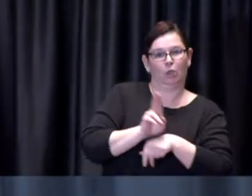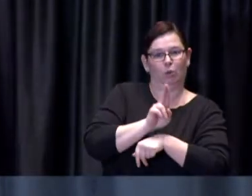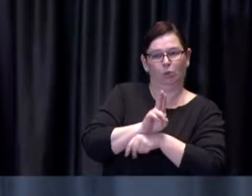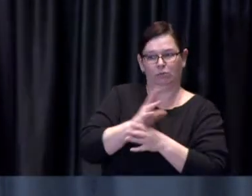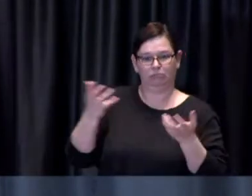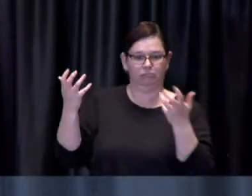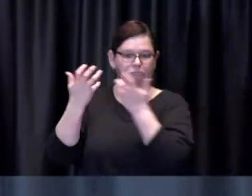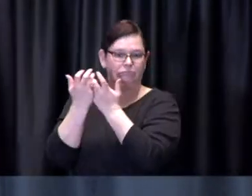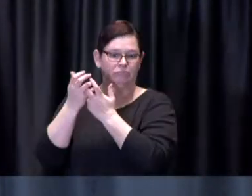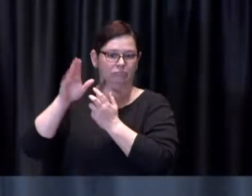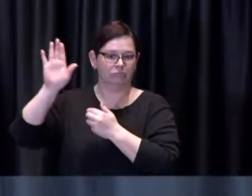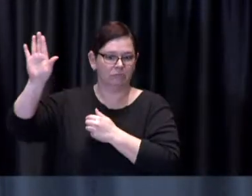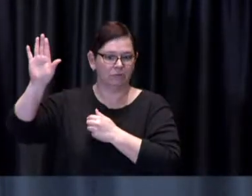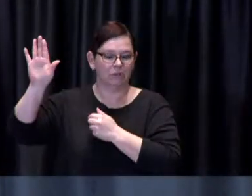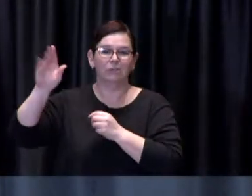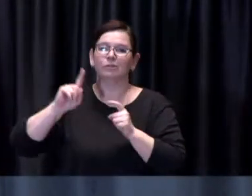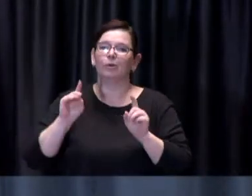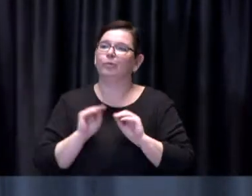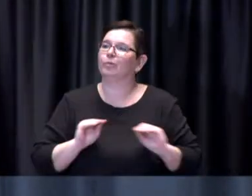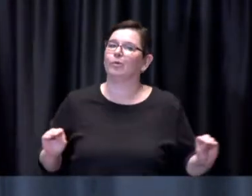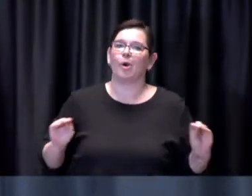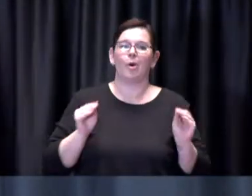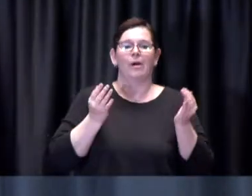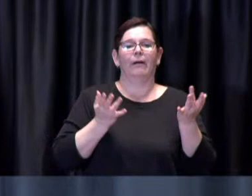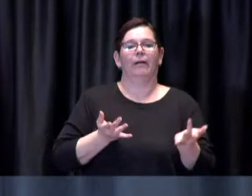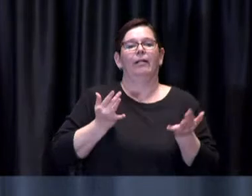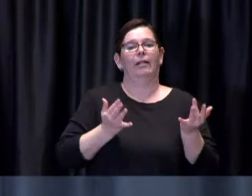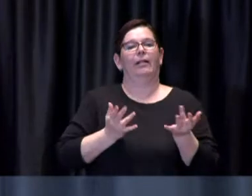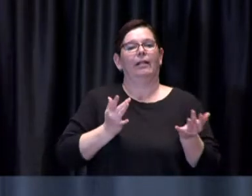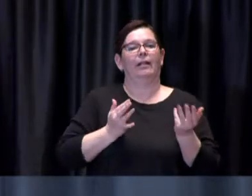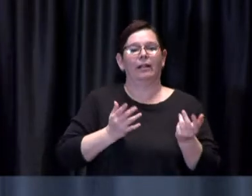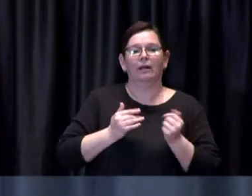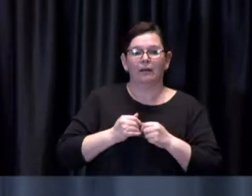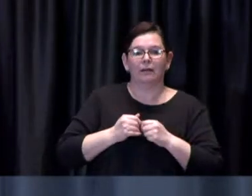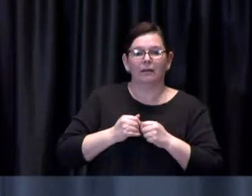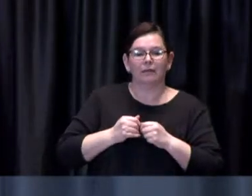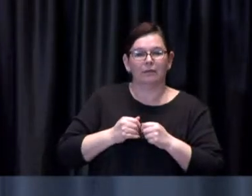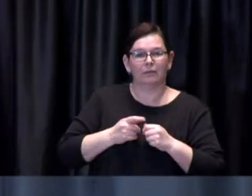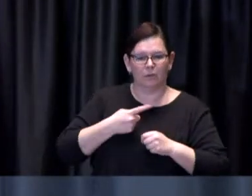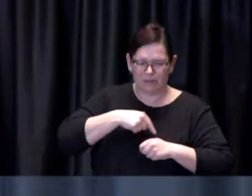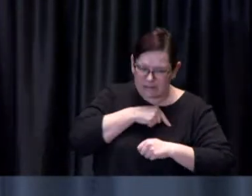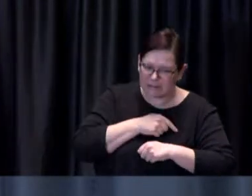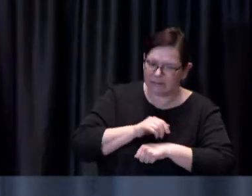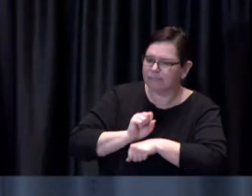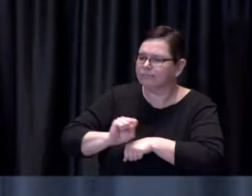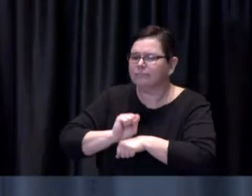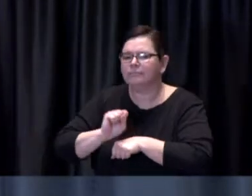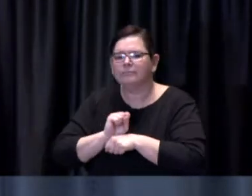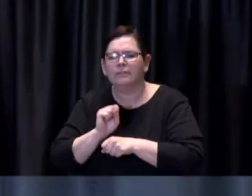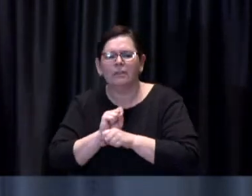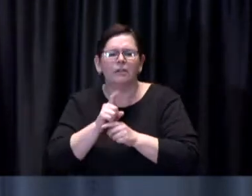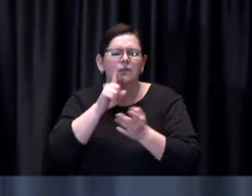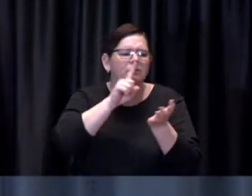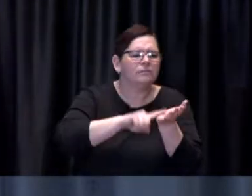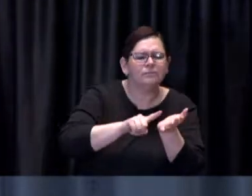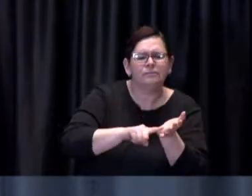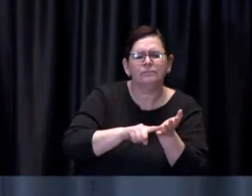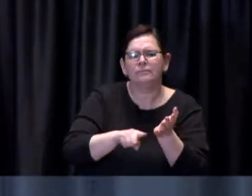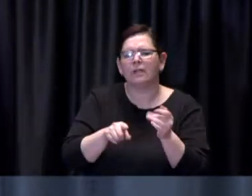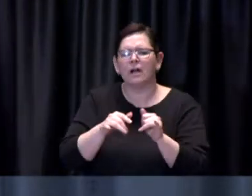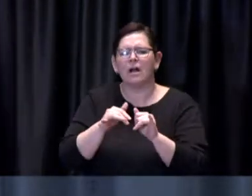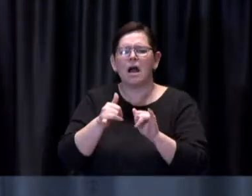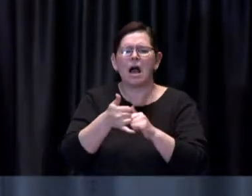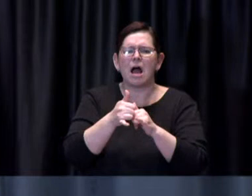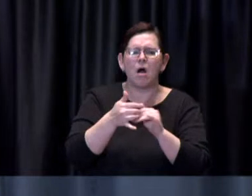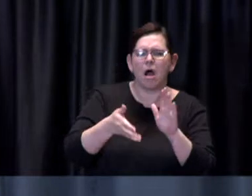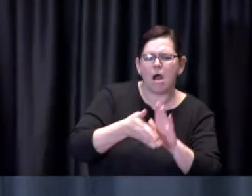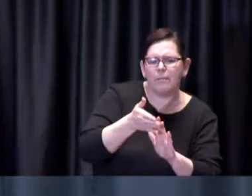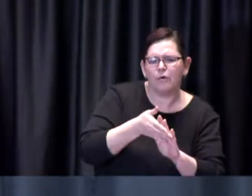Our immunization task force, however, is actively exploring options to maximize the administration of vaccine on a daily basis.